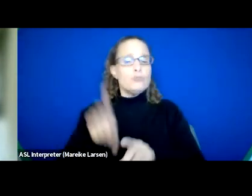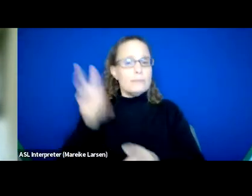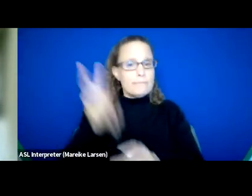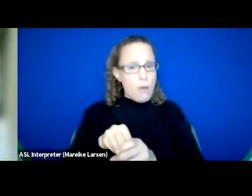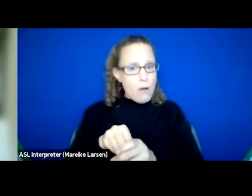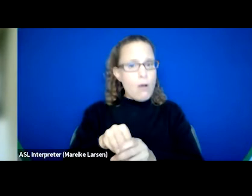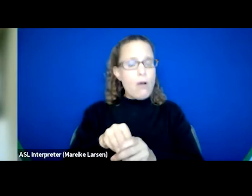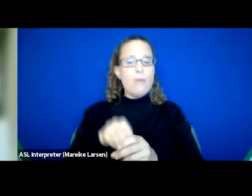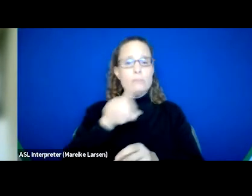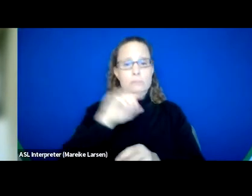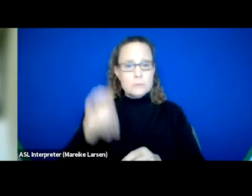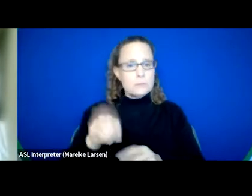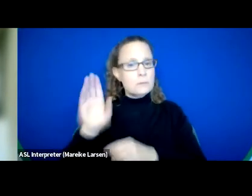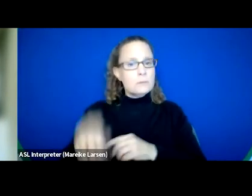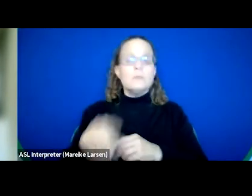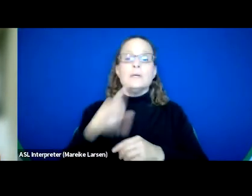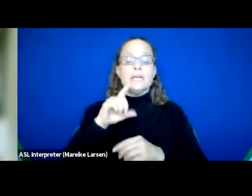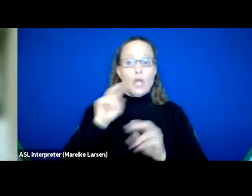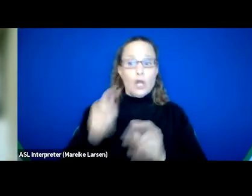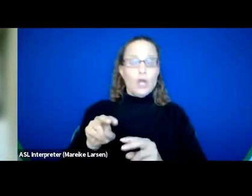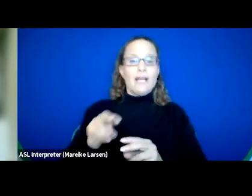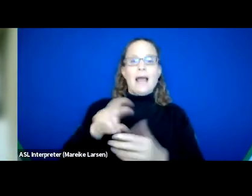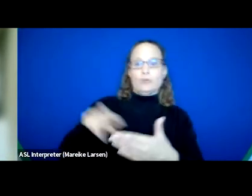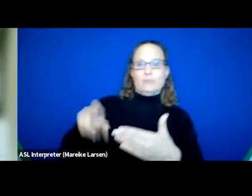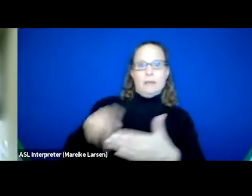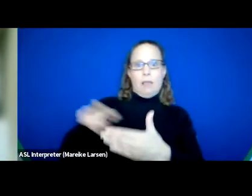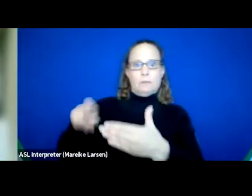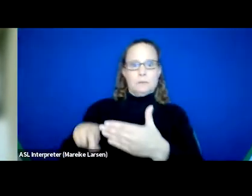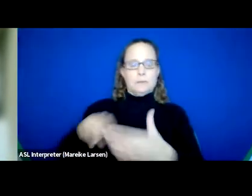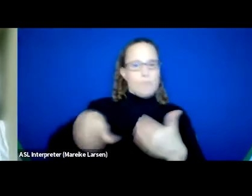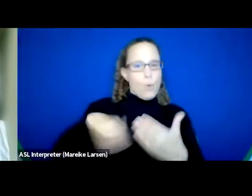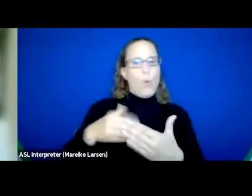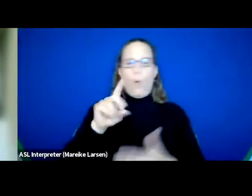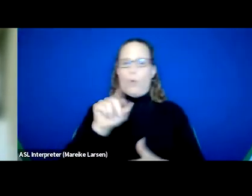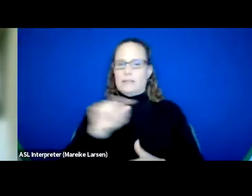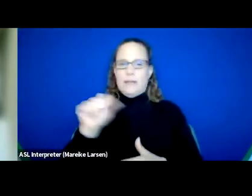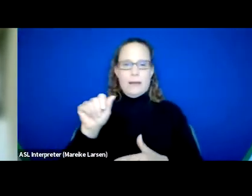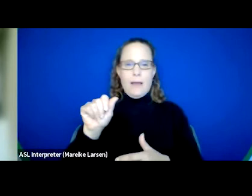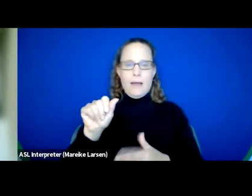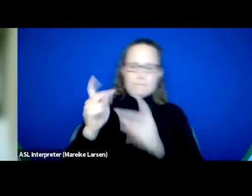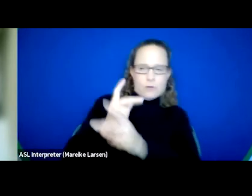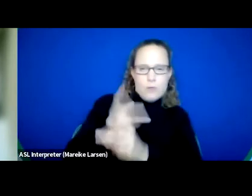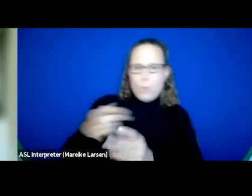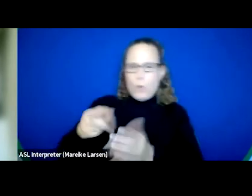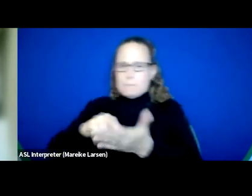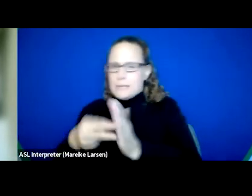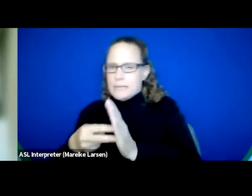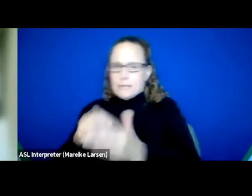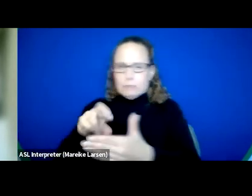in looking at the results of all of this data and interpreting what does this mean and what can this organization,